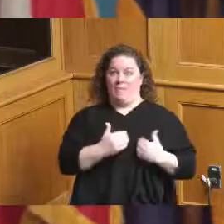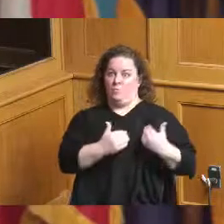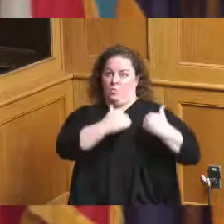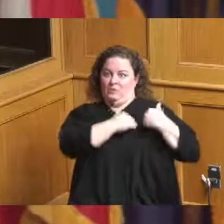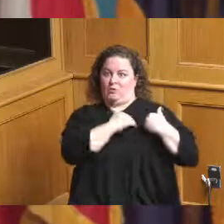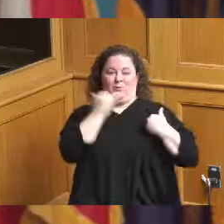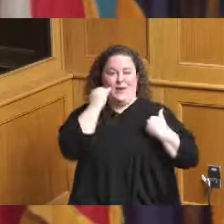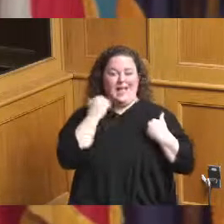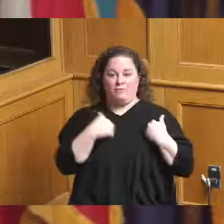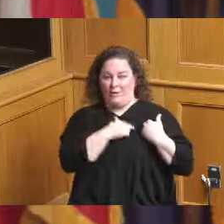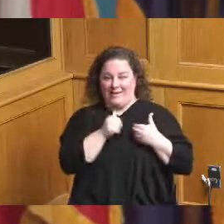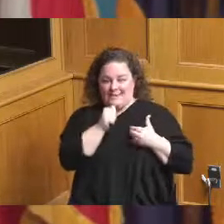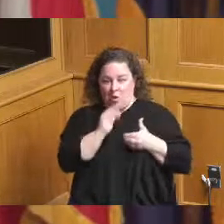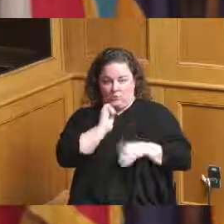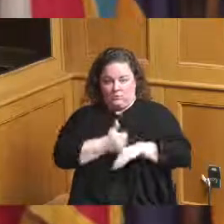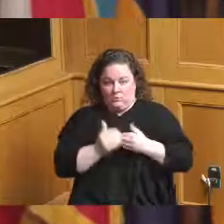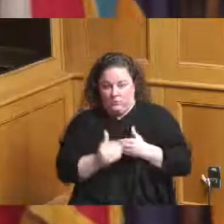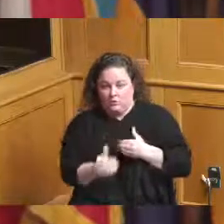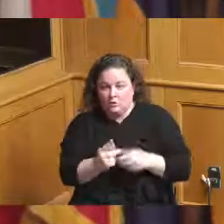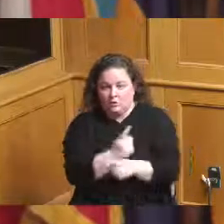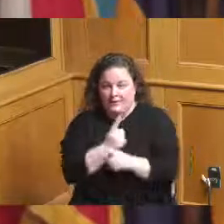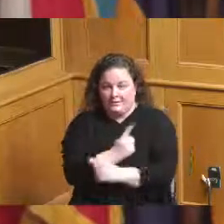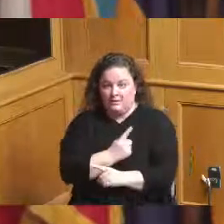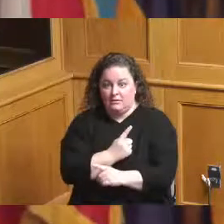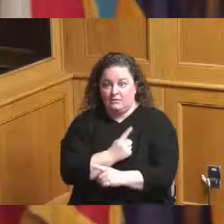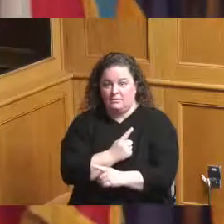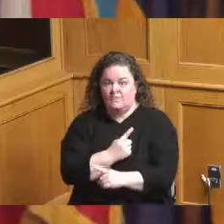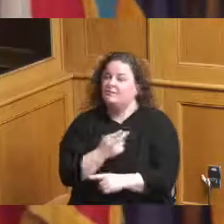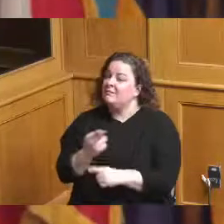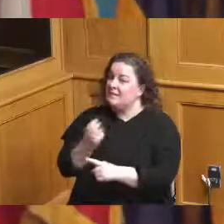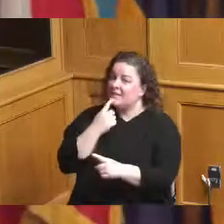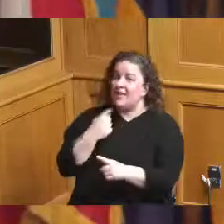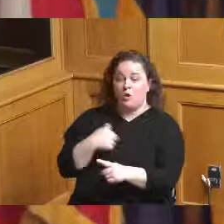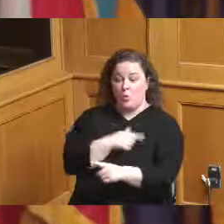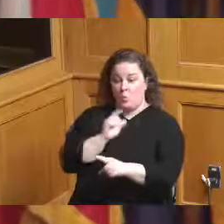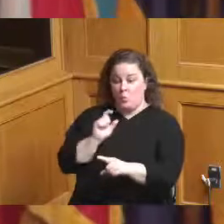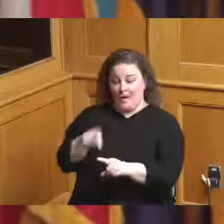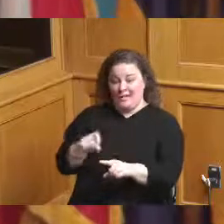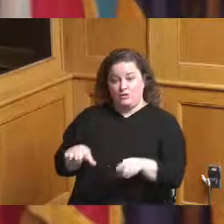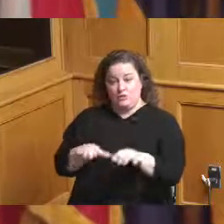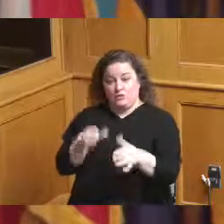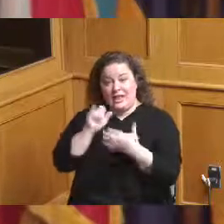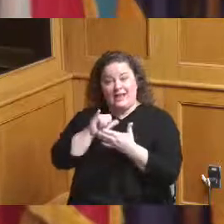he said we should use this as opportunity to create true minority equity not 15 percent